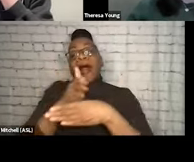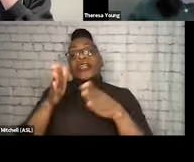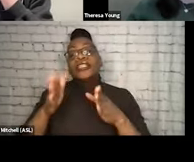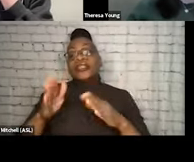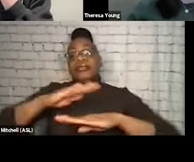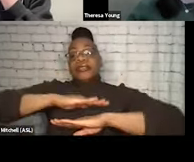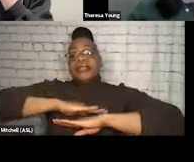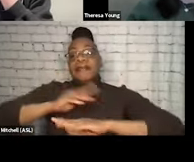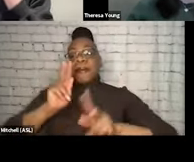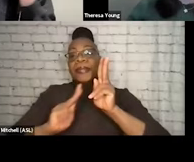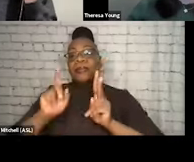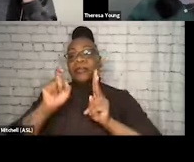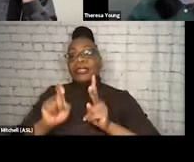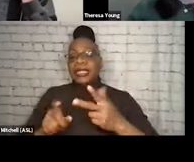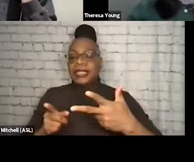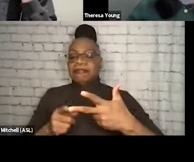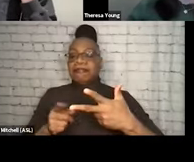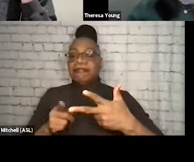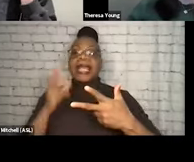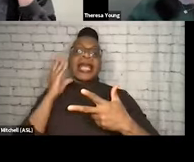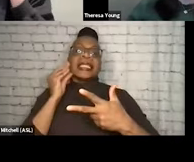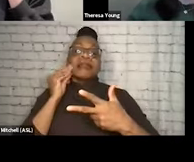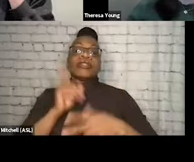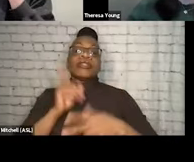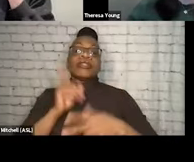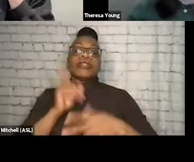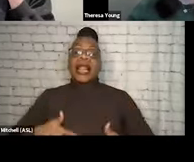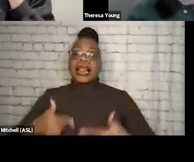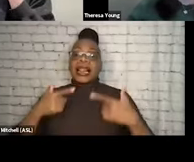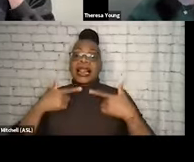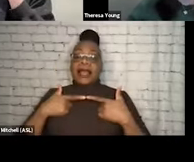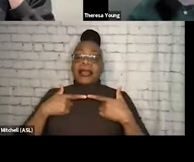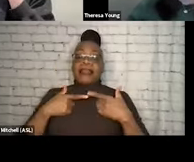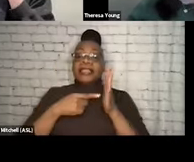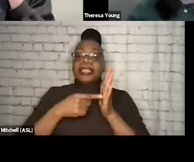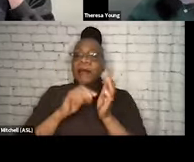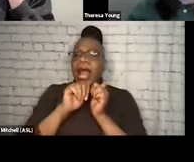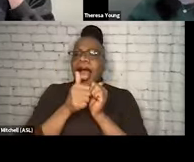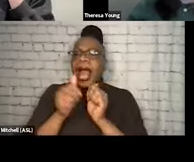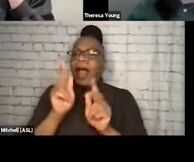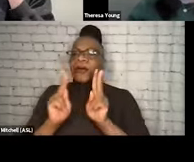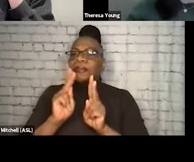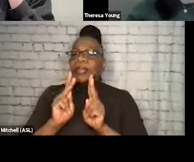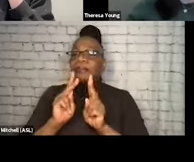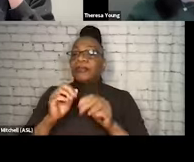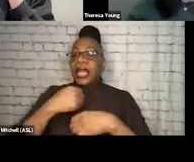Then we got to experience some real-life examples of how people have created partnerships to do just that.